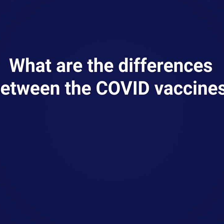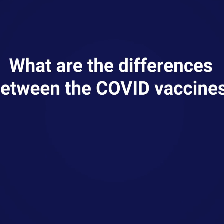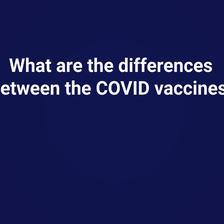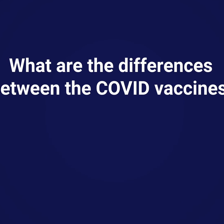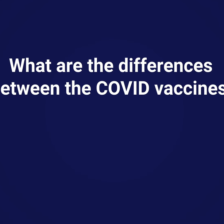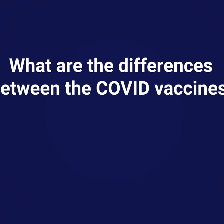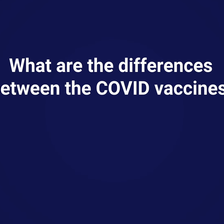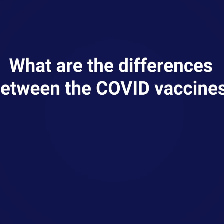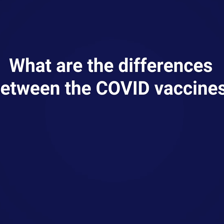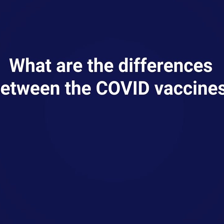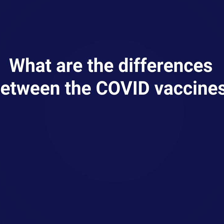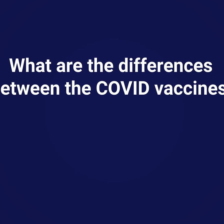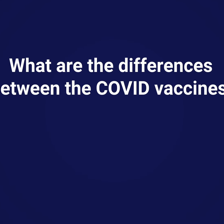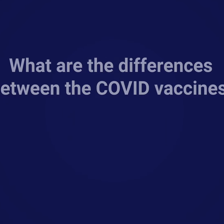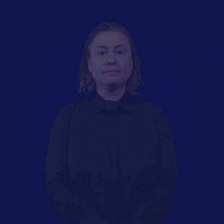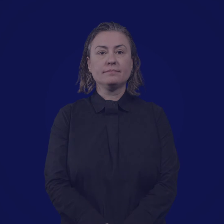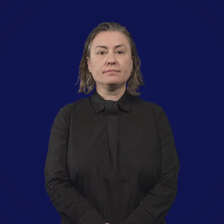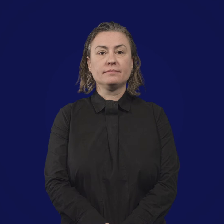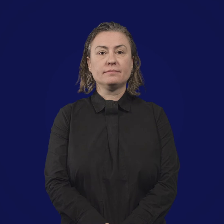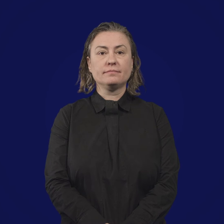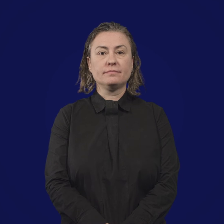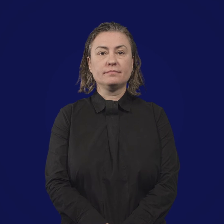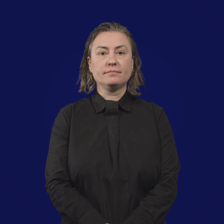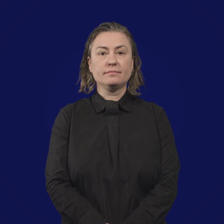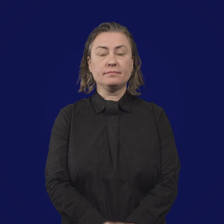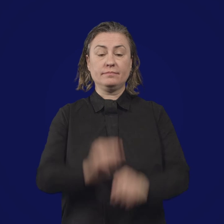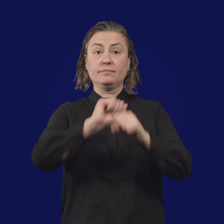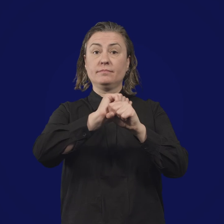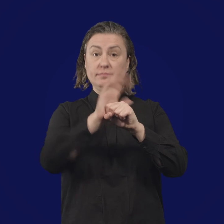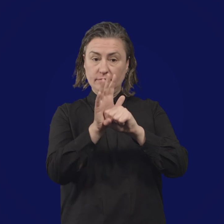The AstraZeneca vaccine uses a weakened virus taken from animals